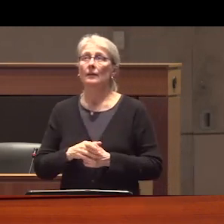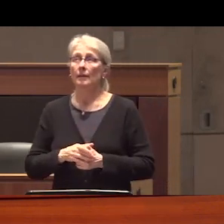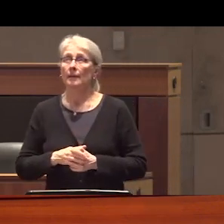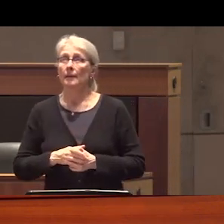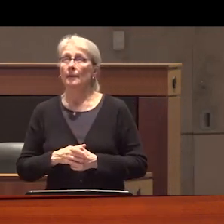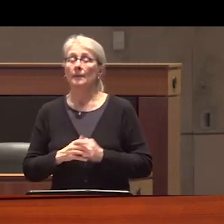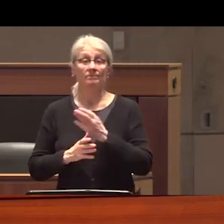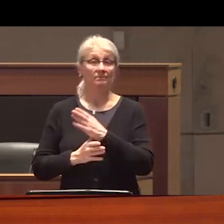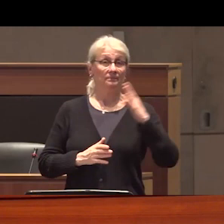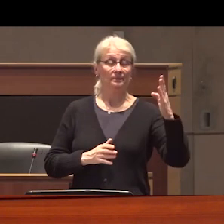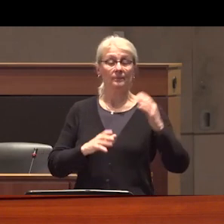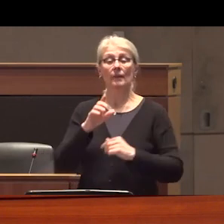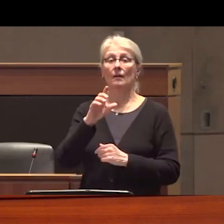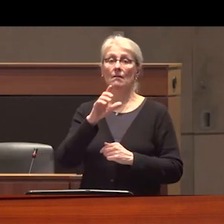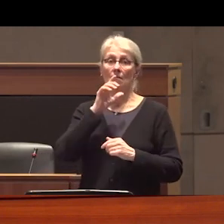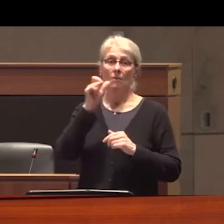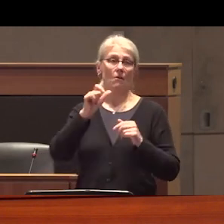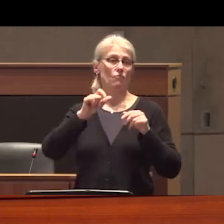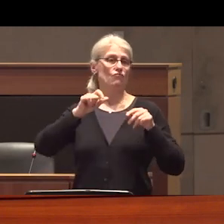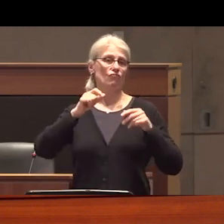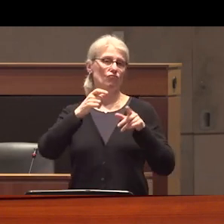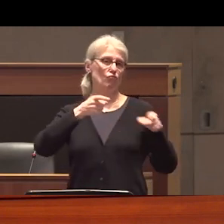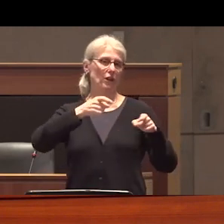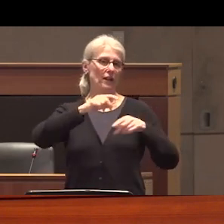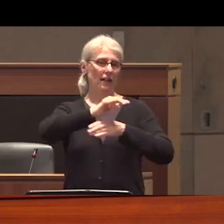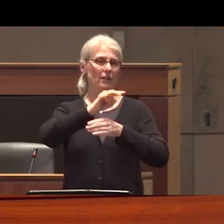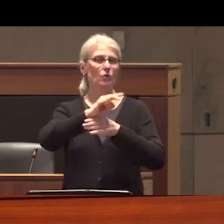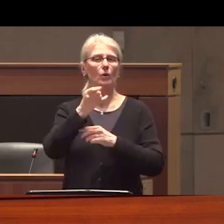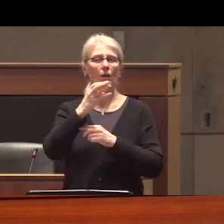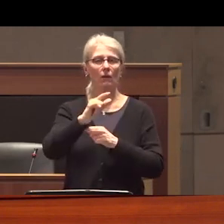have unregulated criminal markets meaning that under the unregulated drug Market there is a